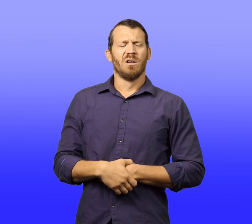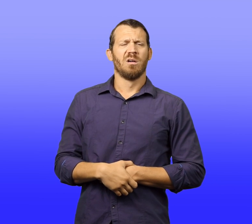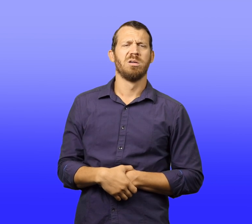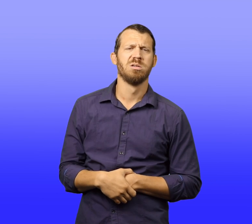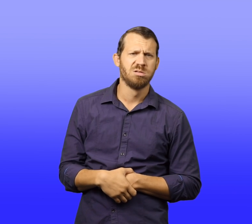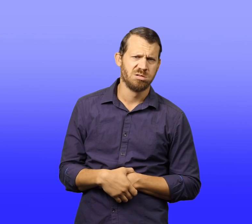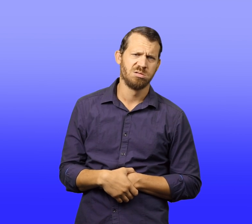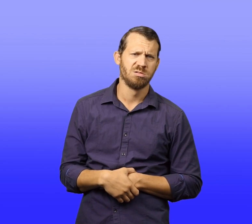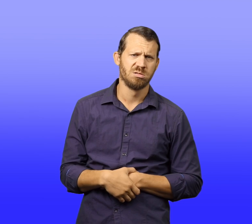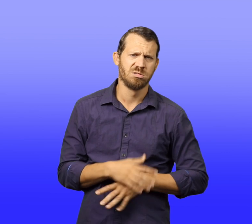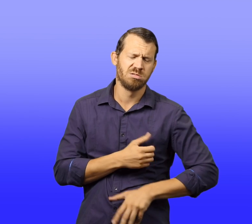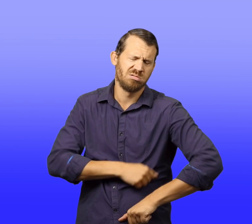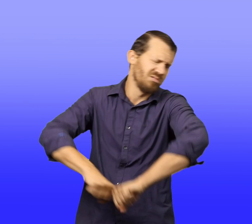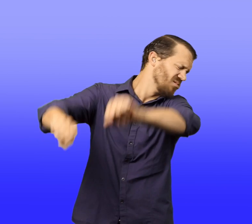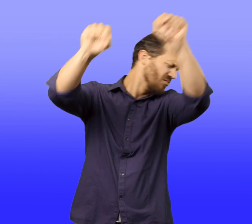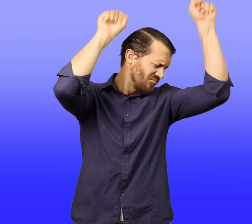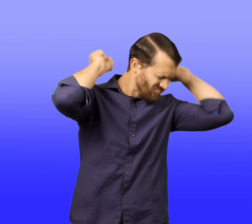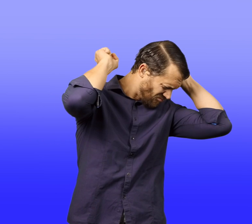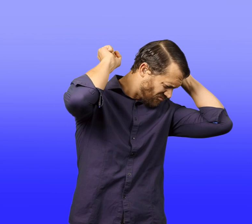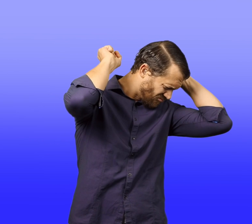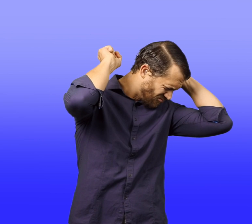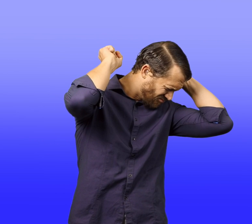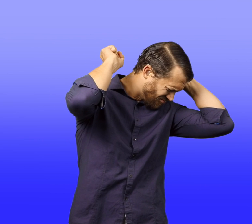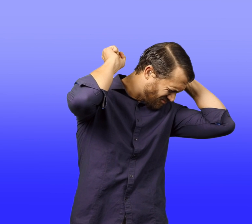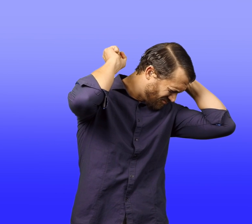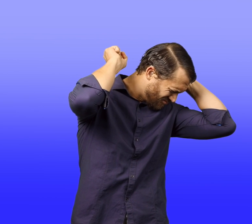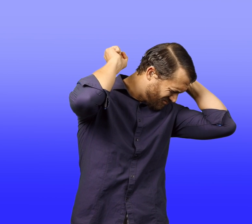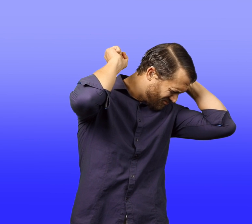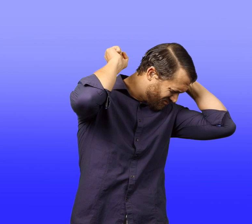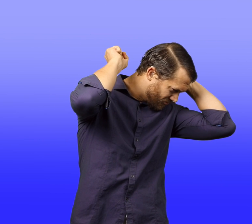Walter sighed and slid back under the blankets.